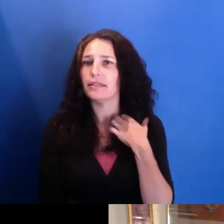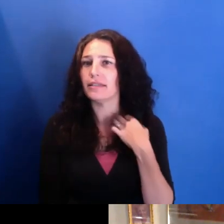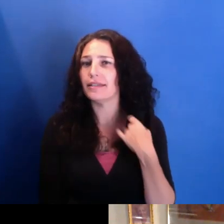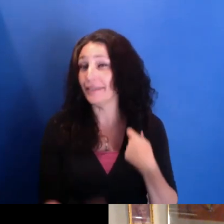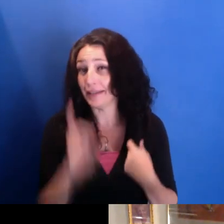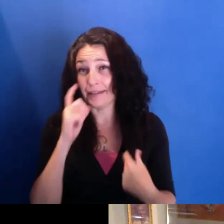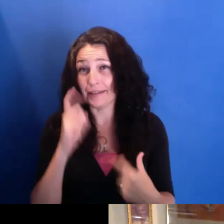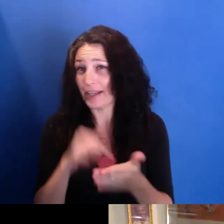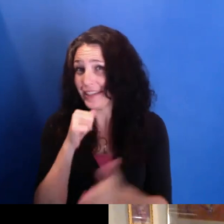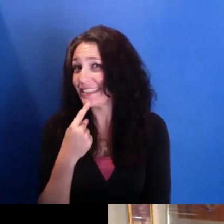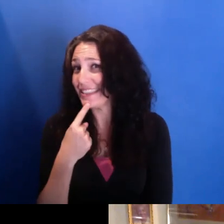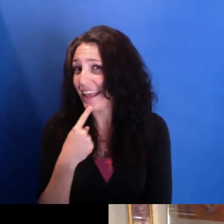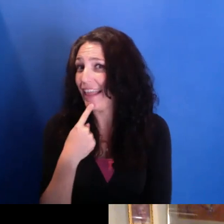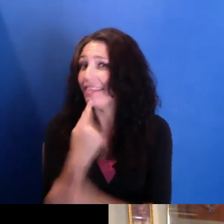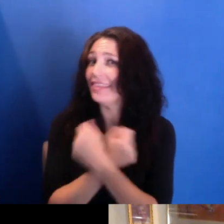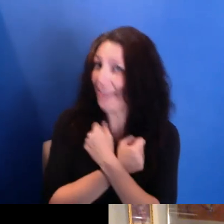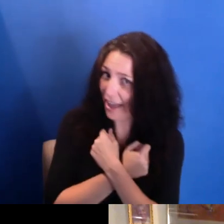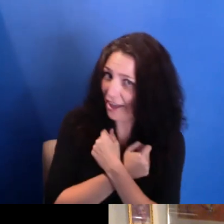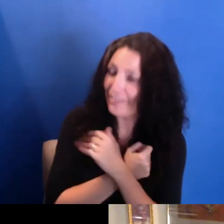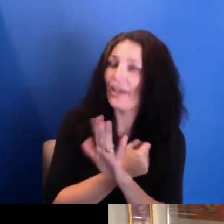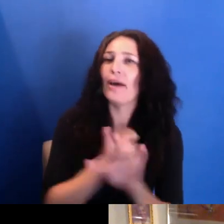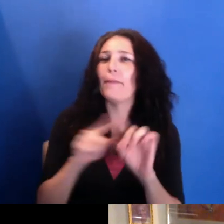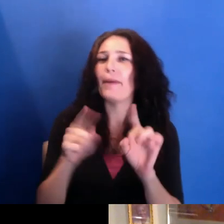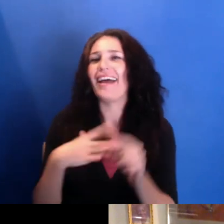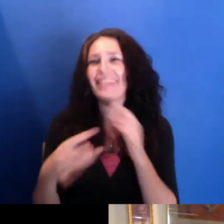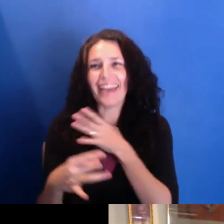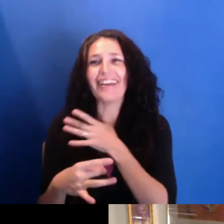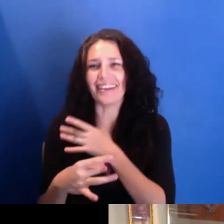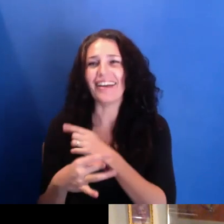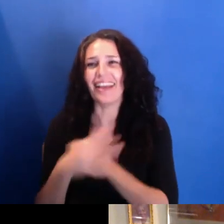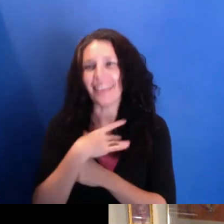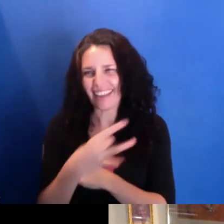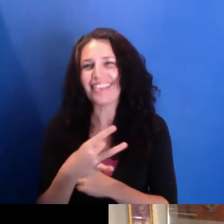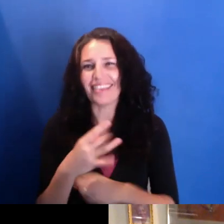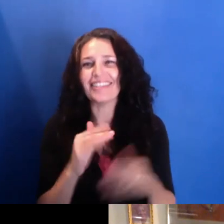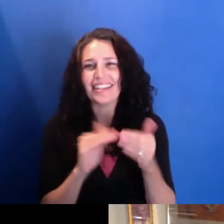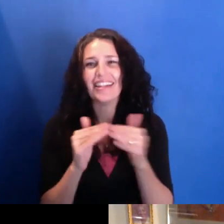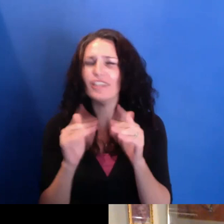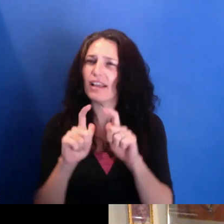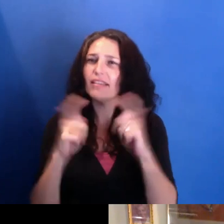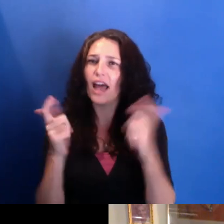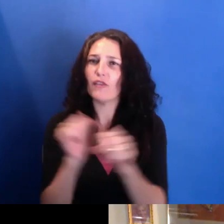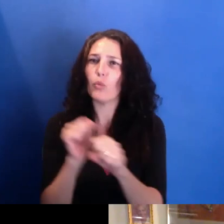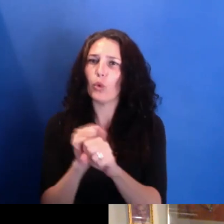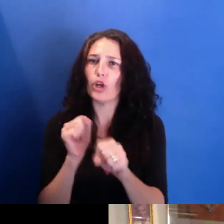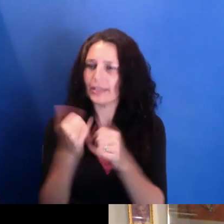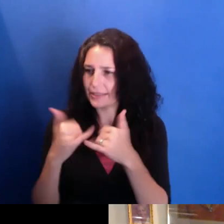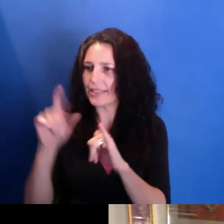I like the city. But I really feel that there's a-- there's an enormous amount of work to be done here.